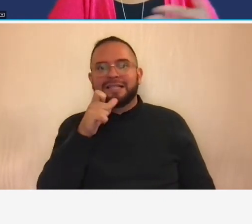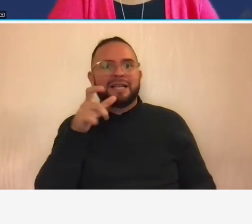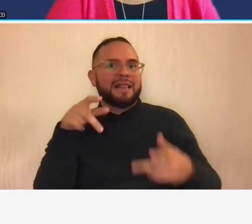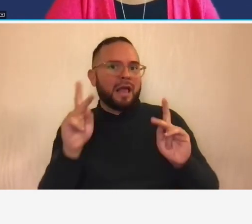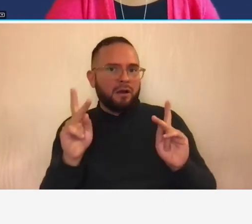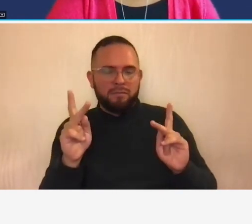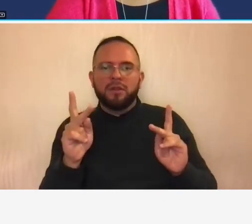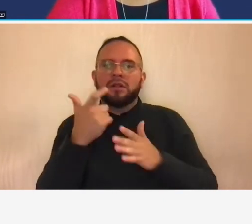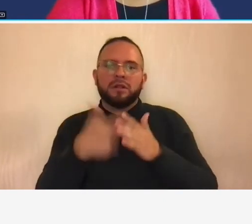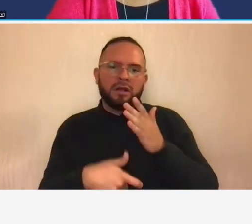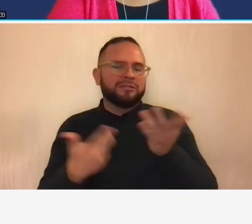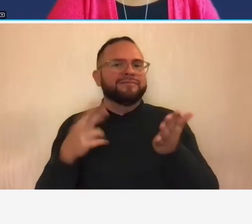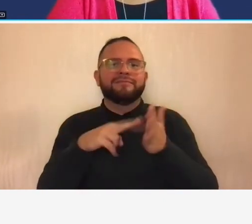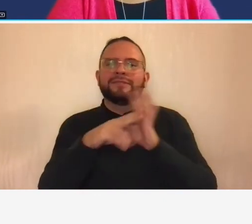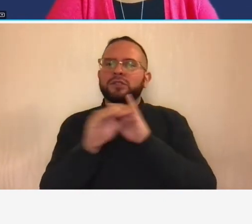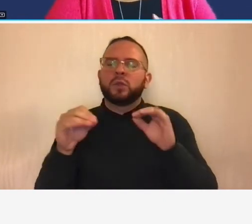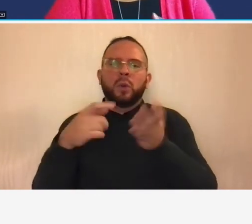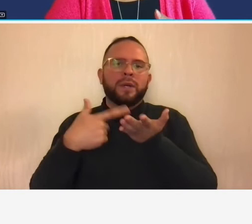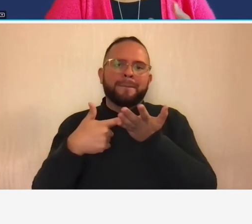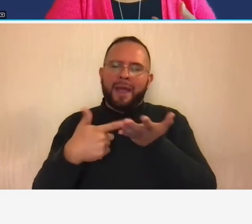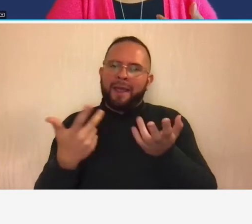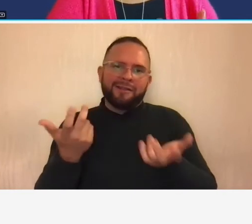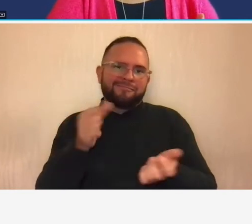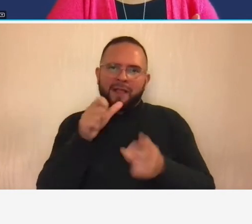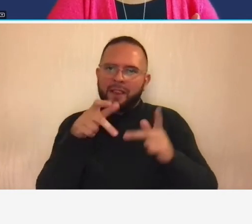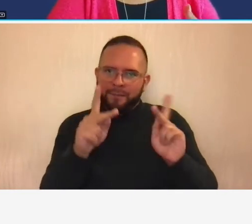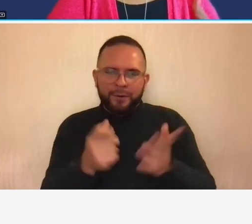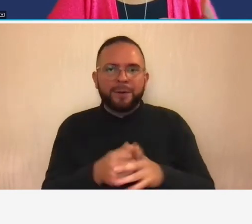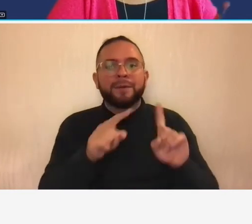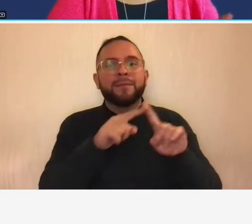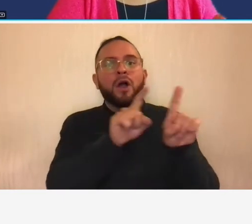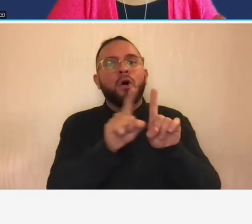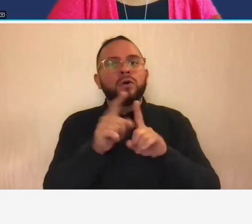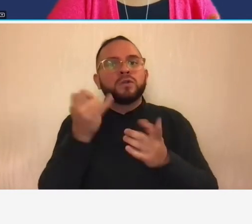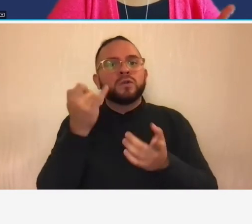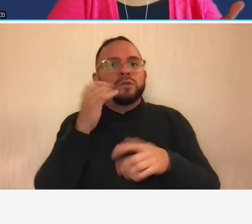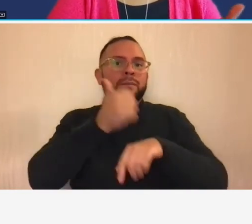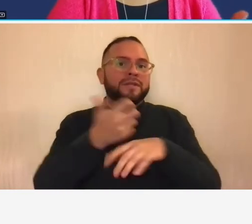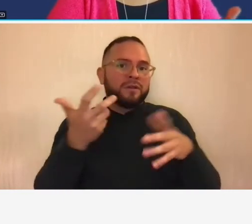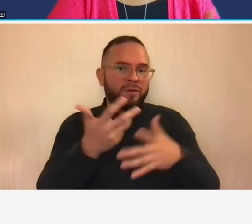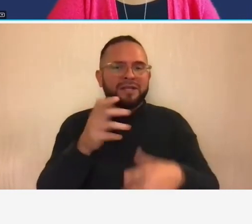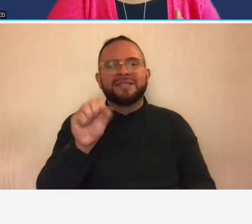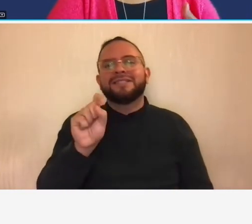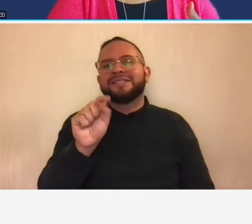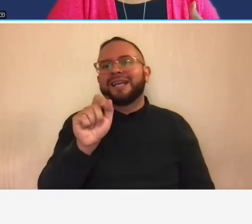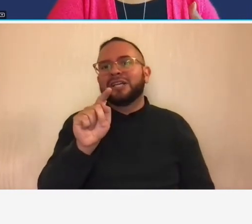there is no debate is unallowable but it also can be unallowable based on statute so based on law or